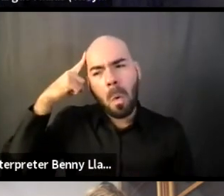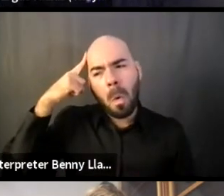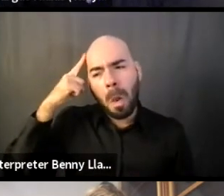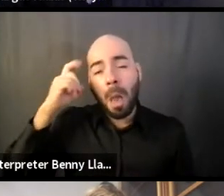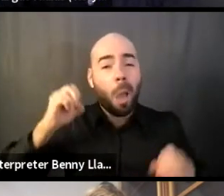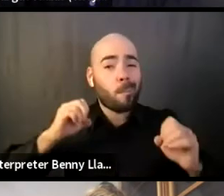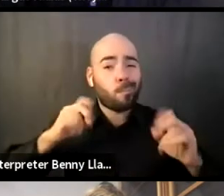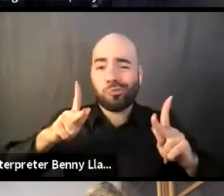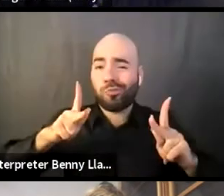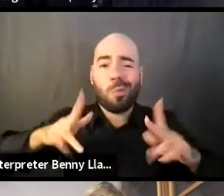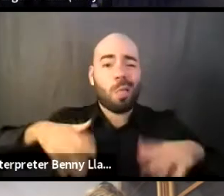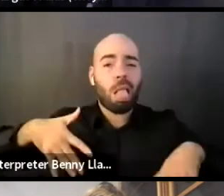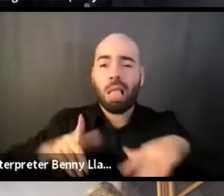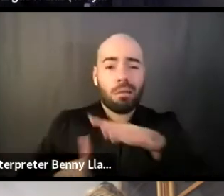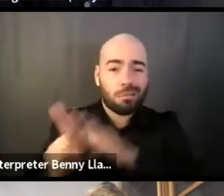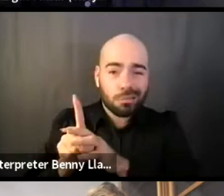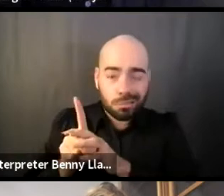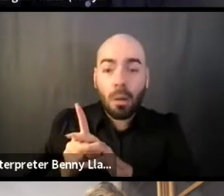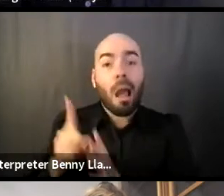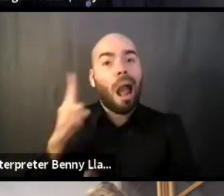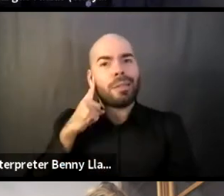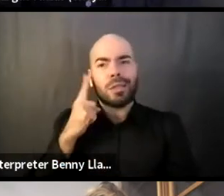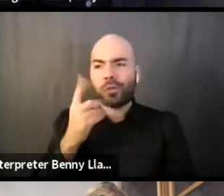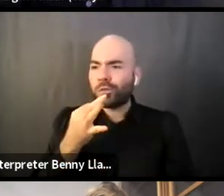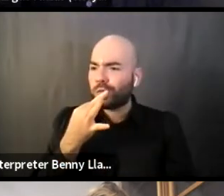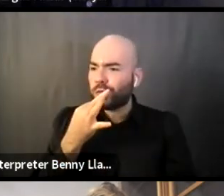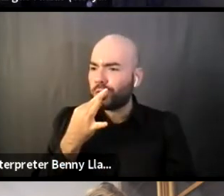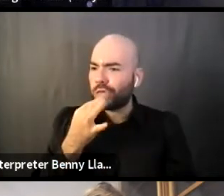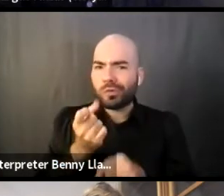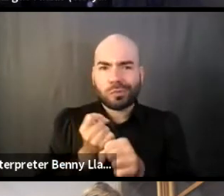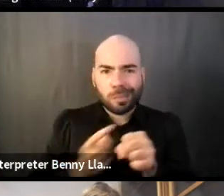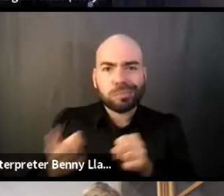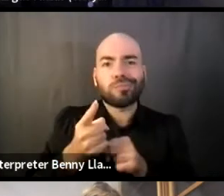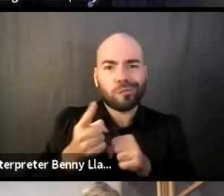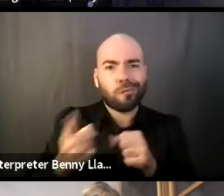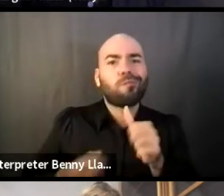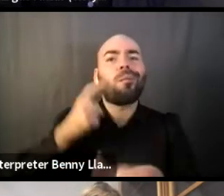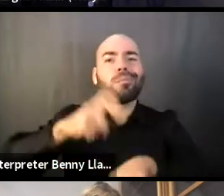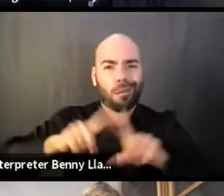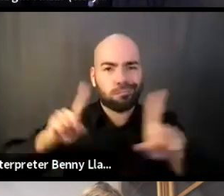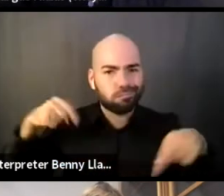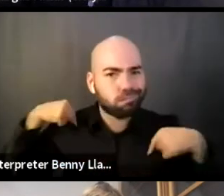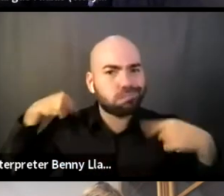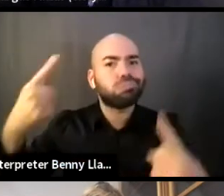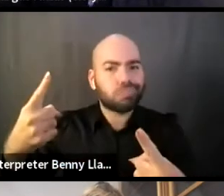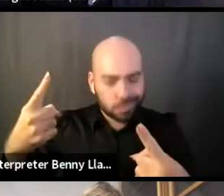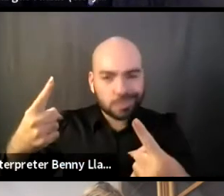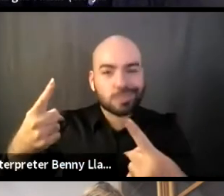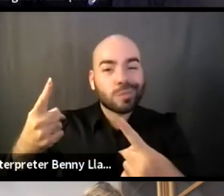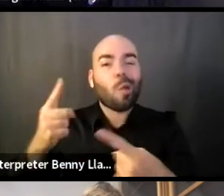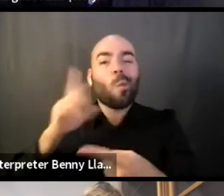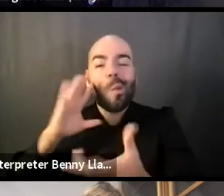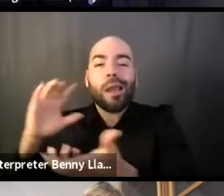I think this coming next year is gonna be the first time we'll be working with organizations outside